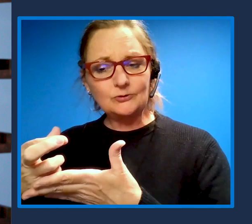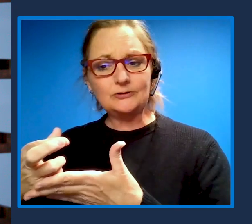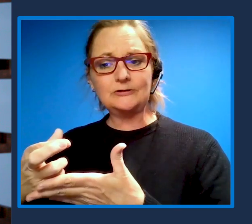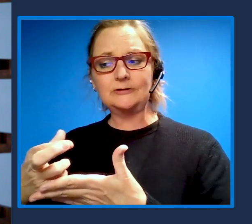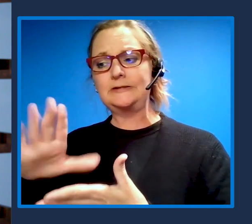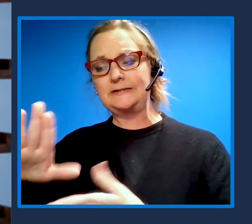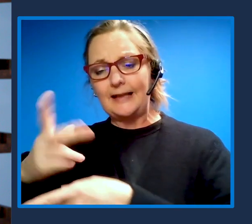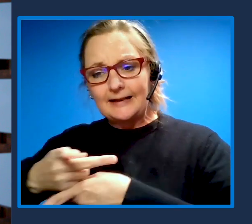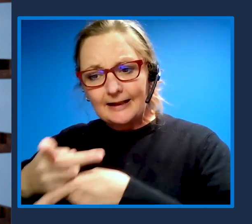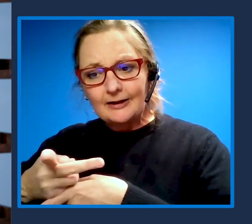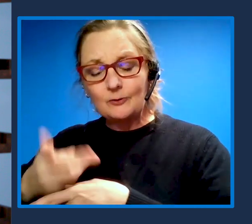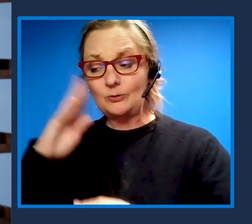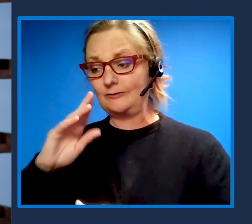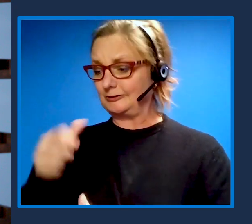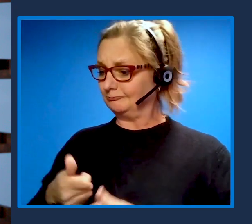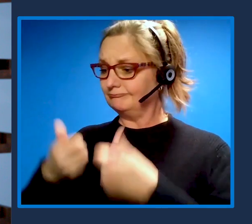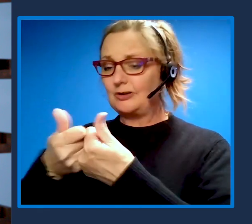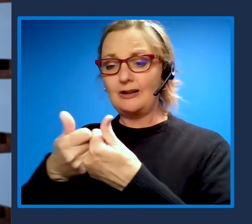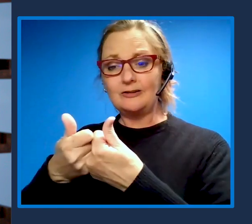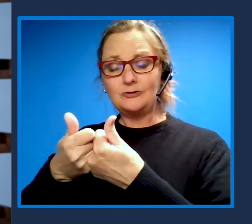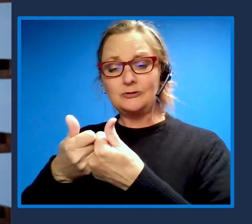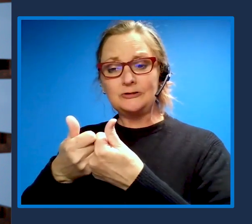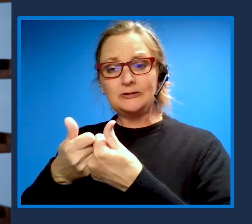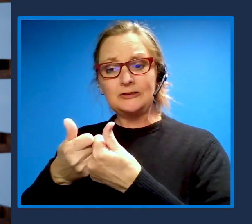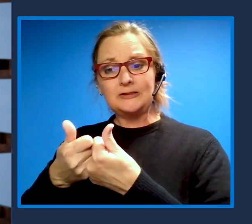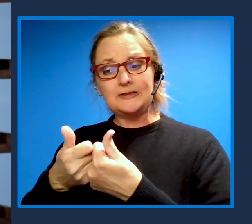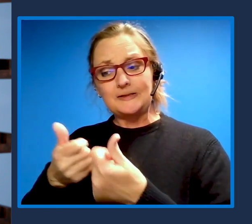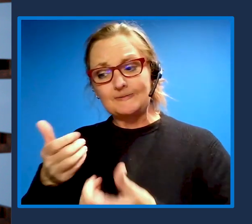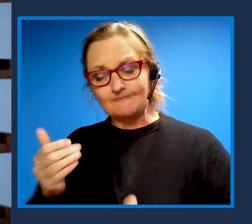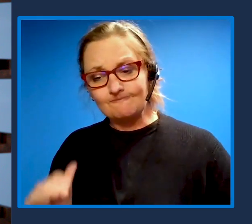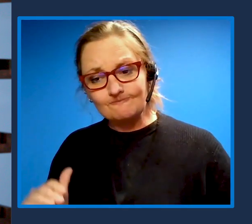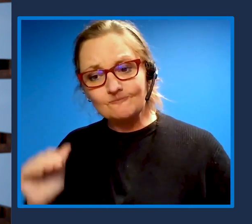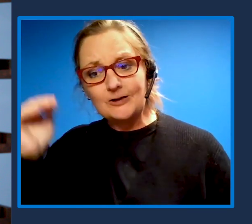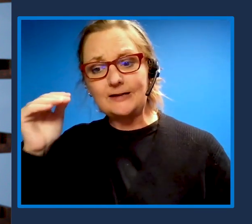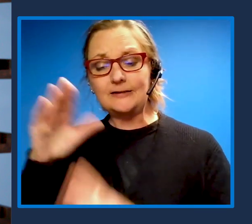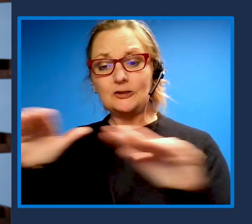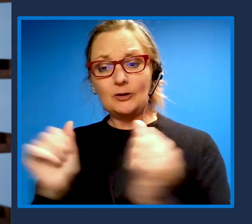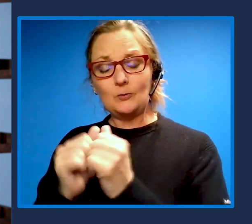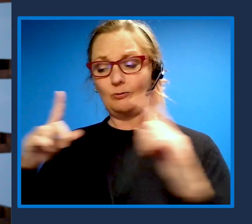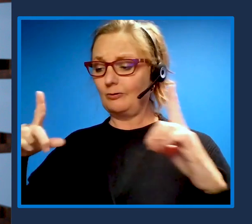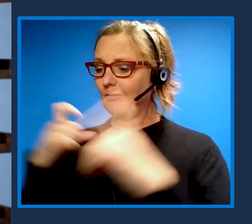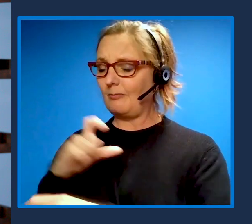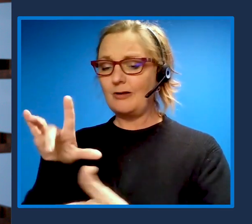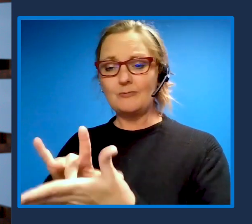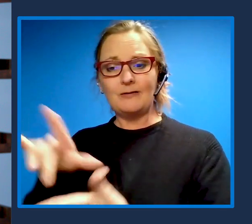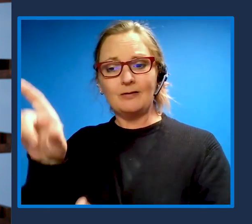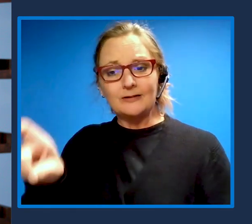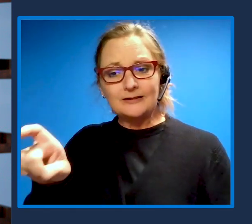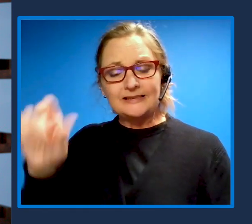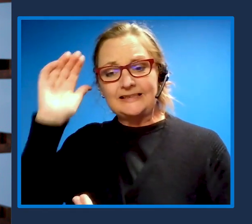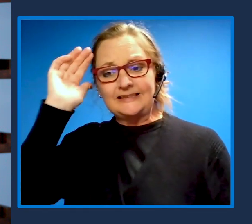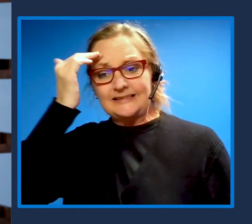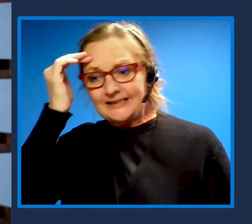of raising a child with complex medical needs. The anxieties that go with that.